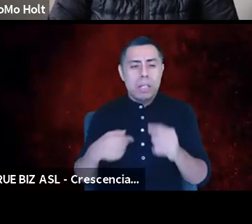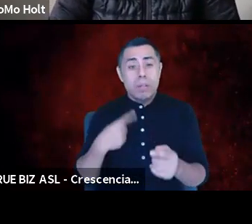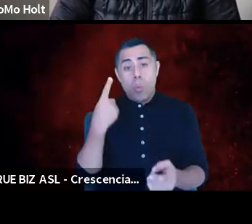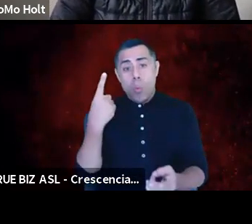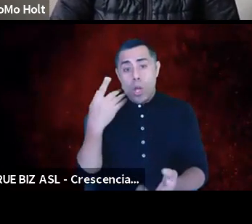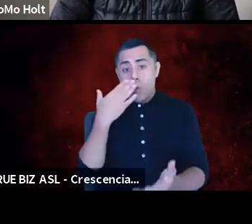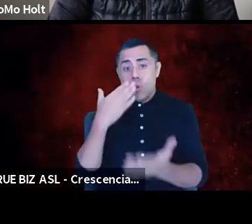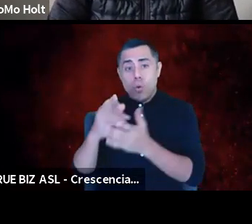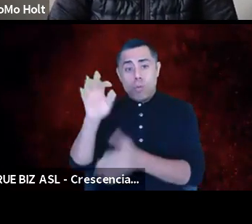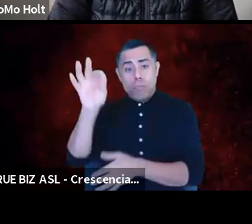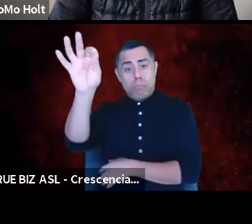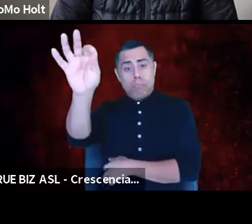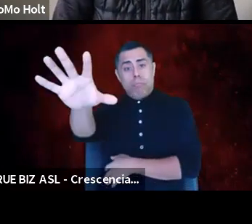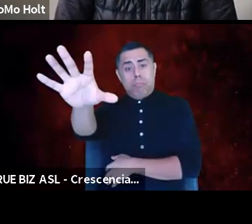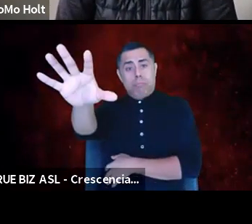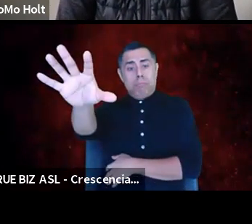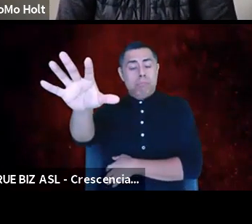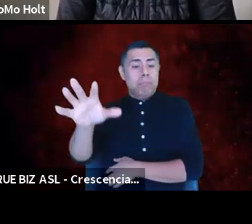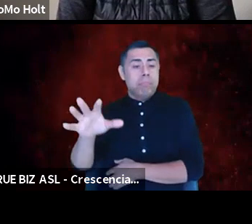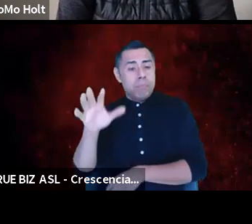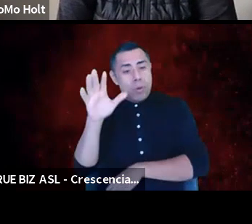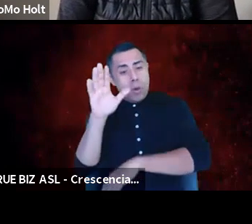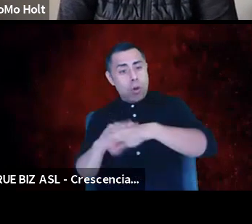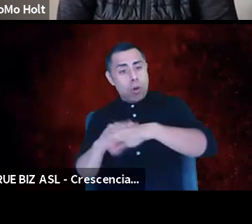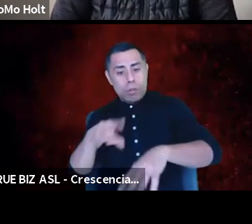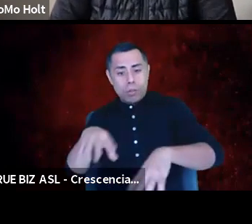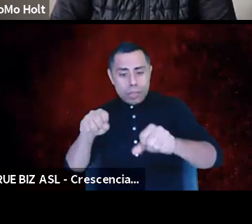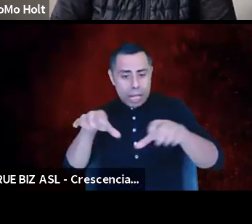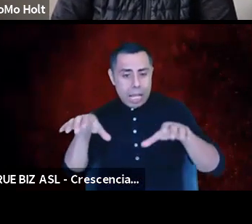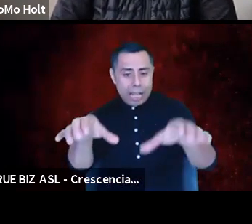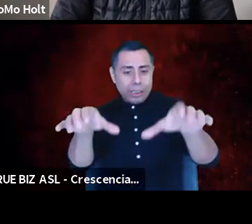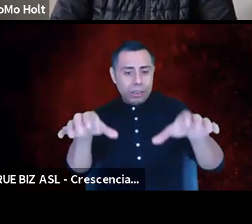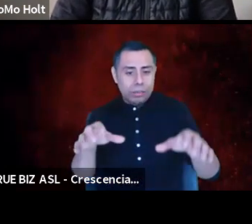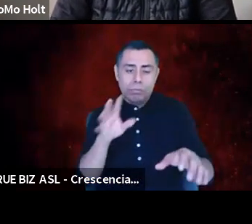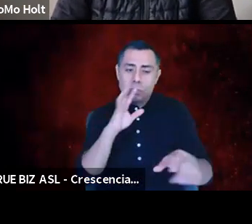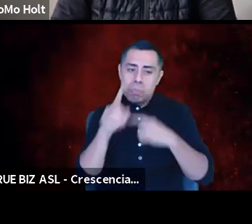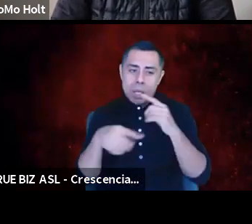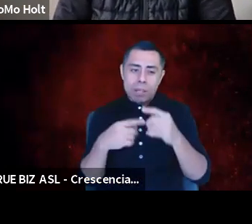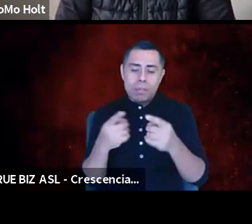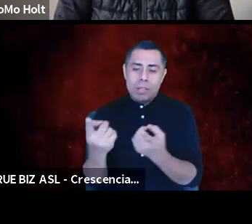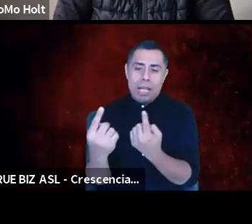for this plenary and a call to action to our attendees this week in a moment